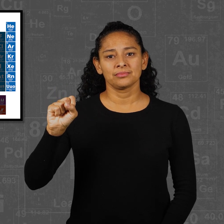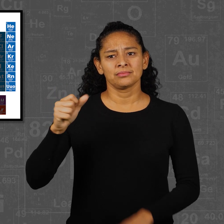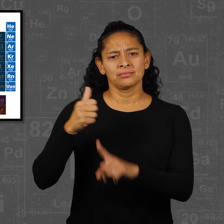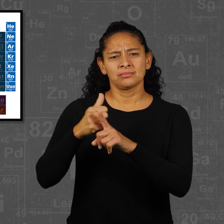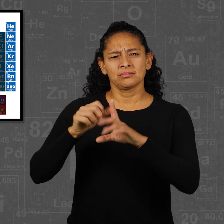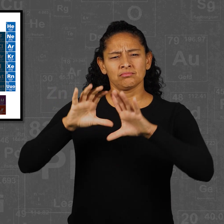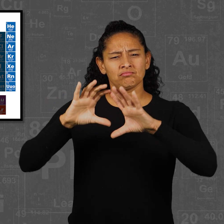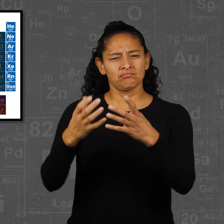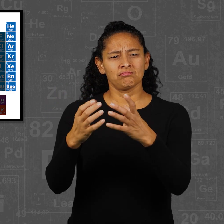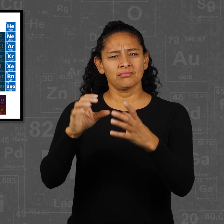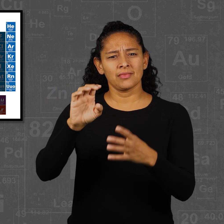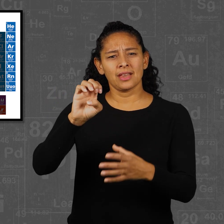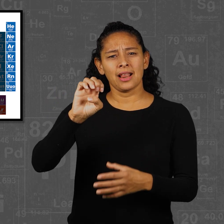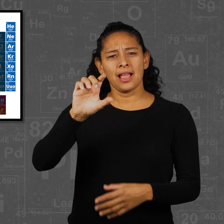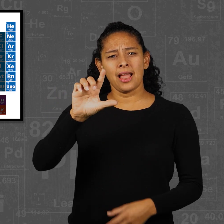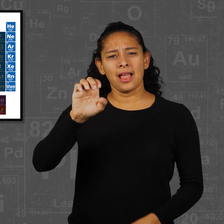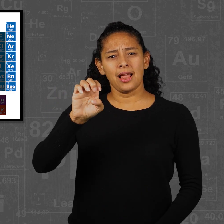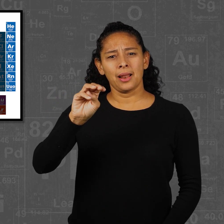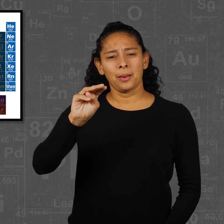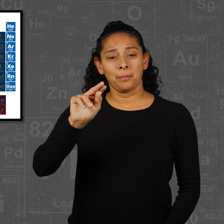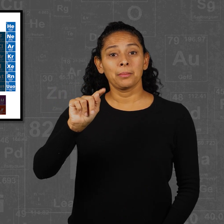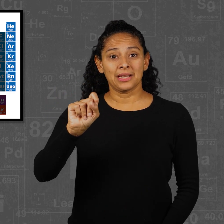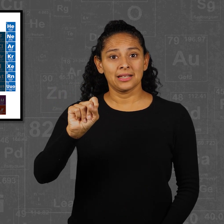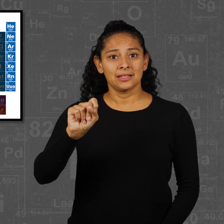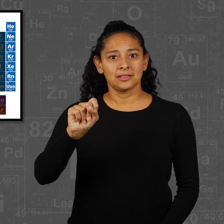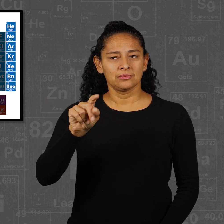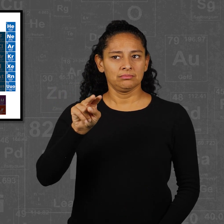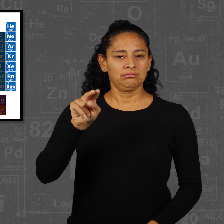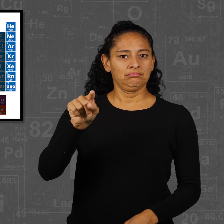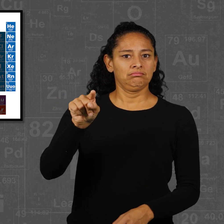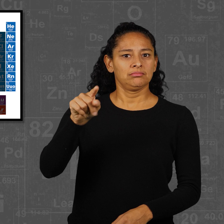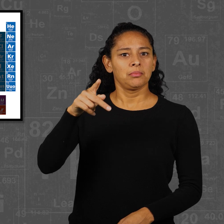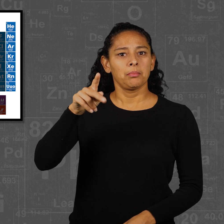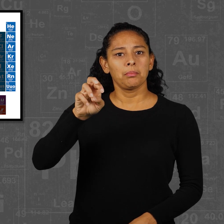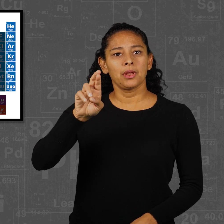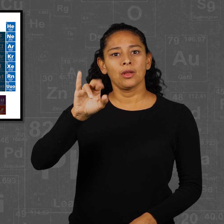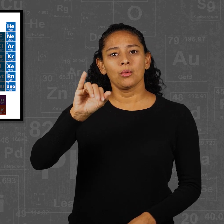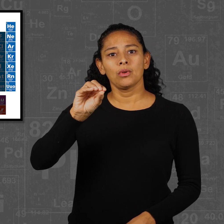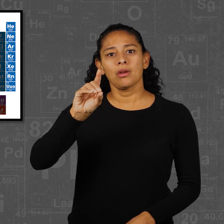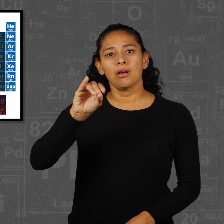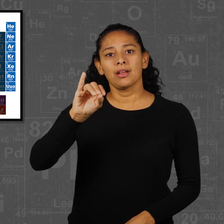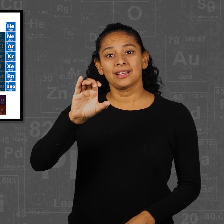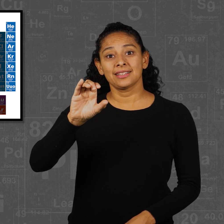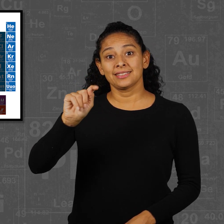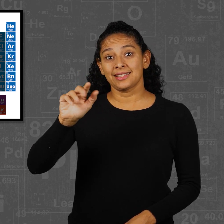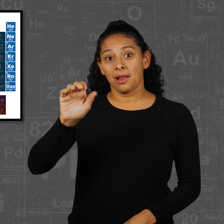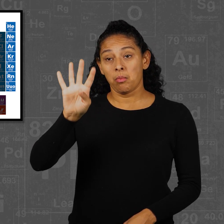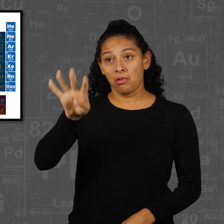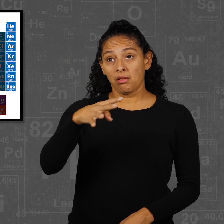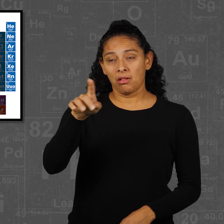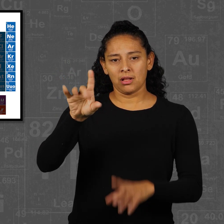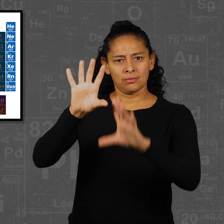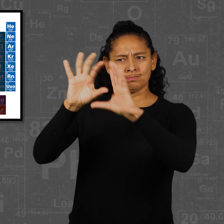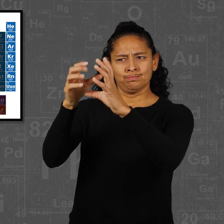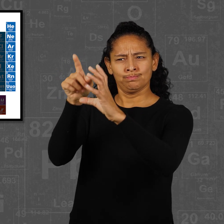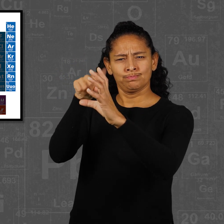Elements on the Periodic Table